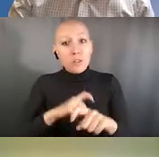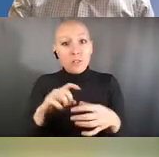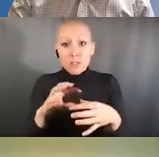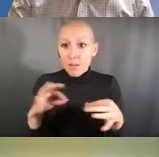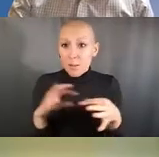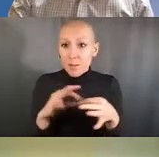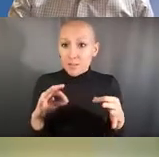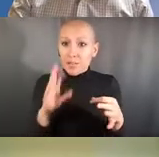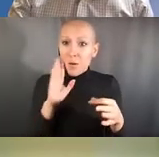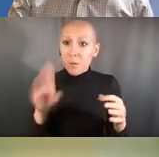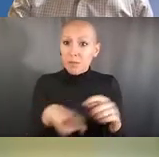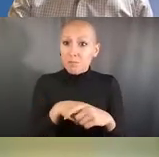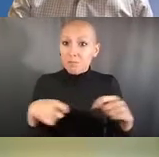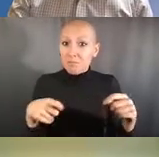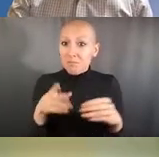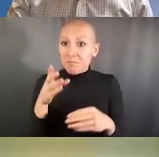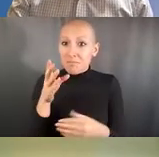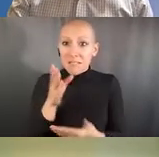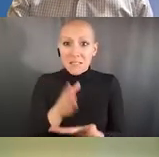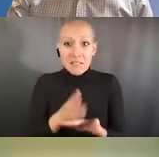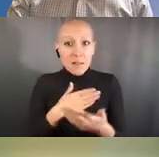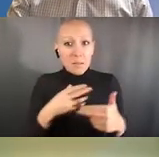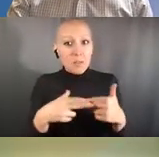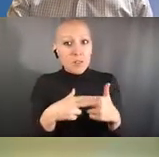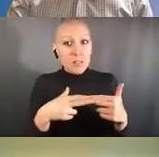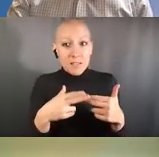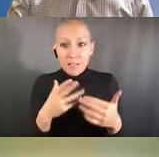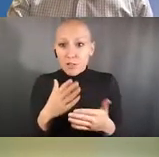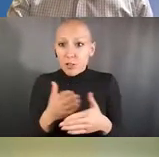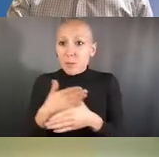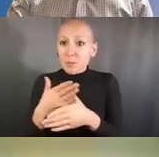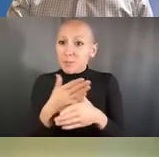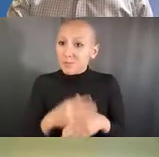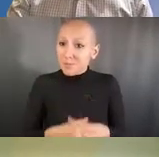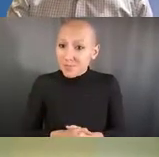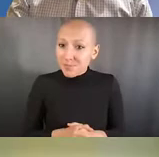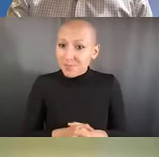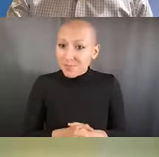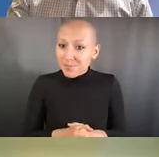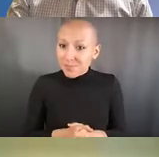As you're developing the protocol and the experimental design, you're thinking about where at each step